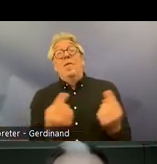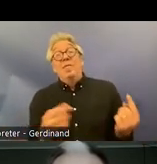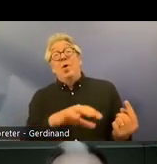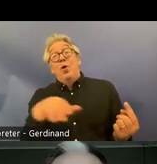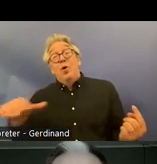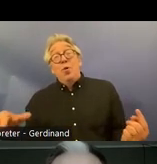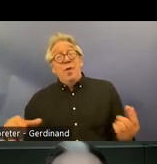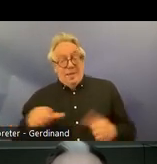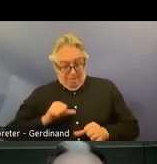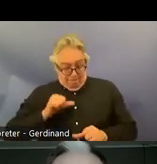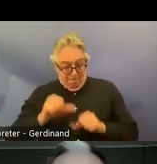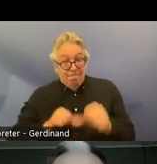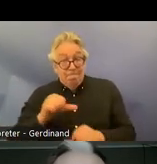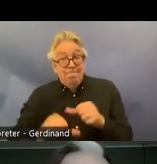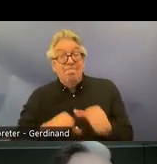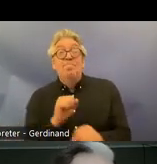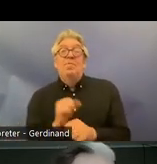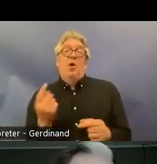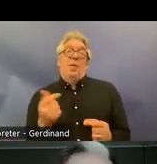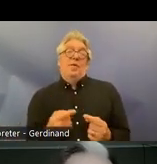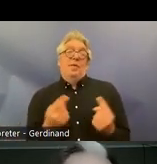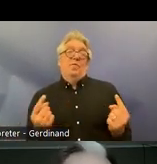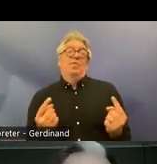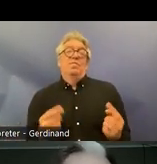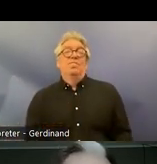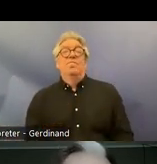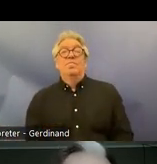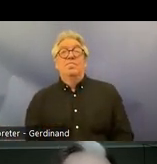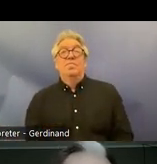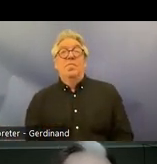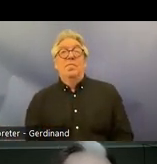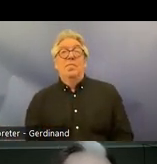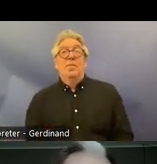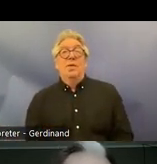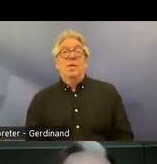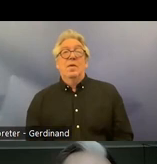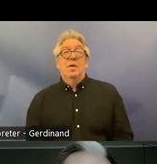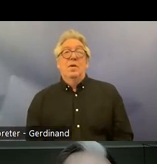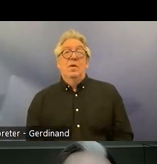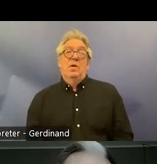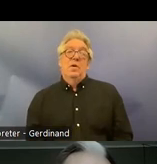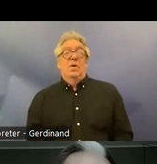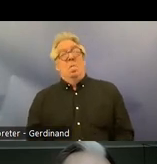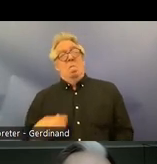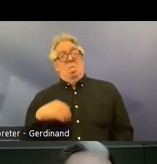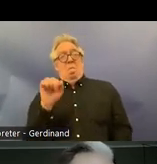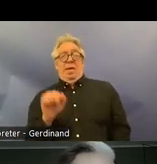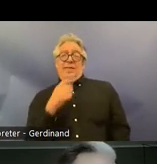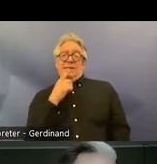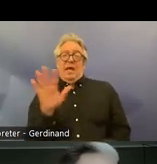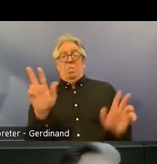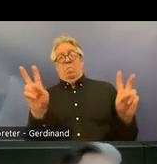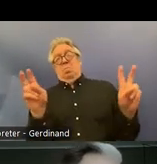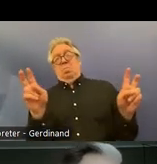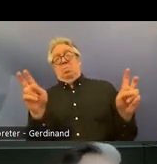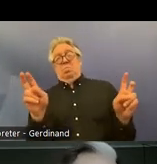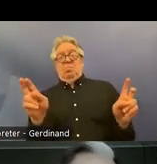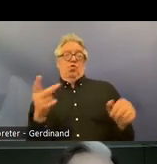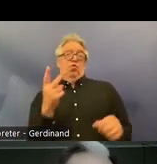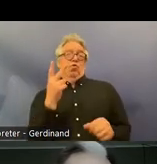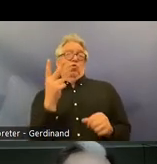countries um broadly speaking um there are two main uh forms or legal systems